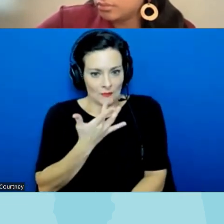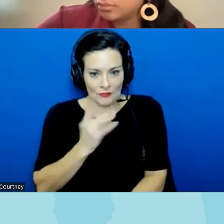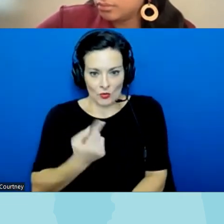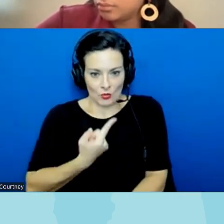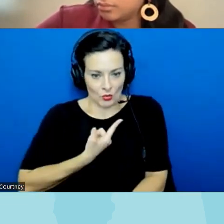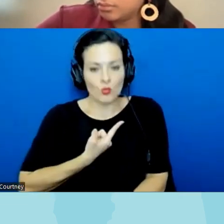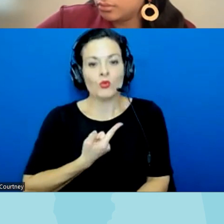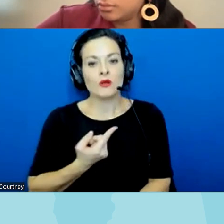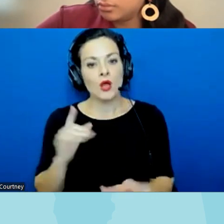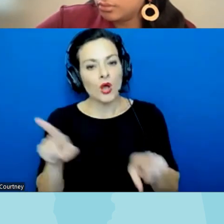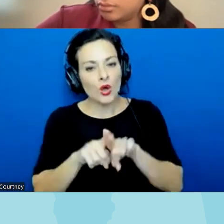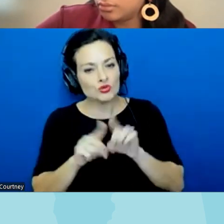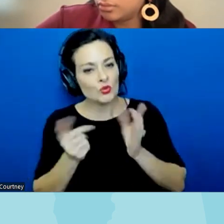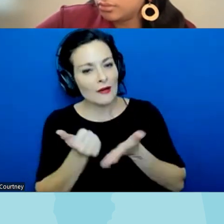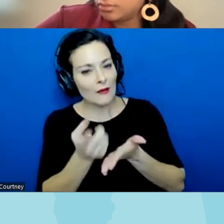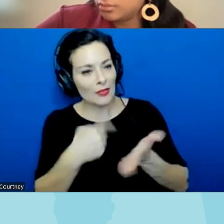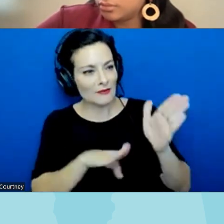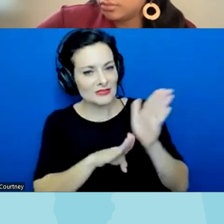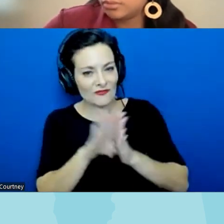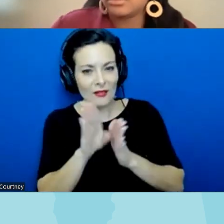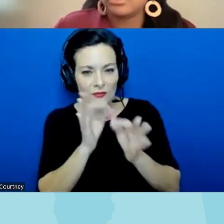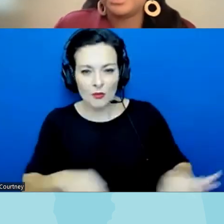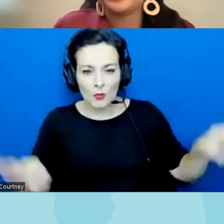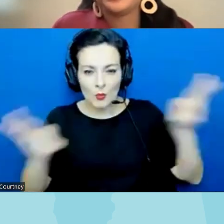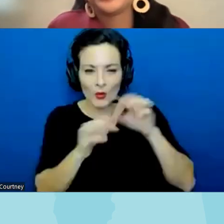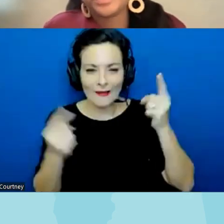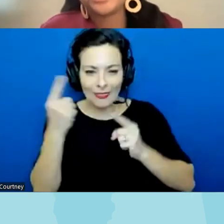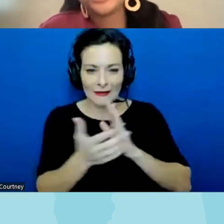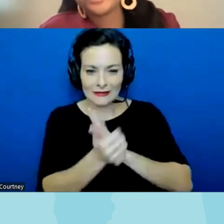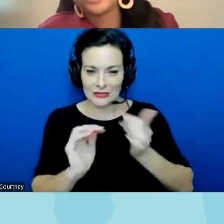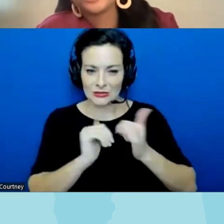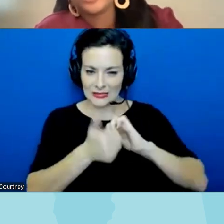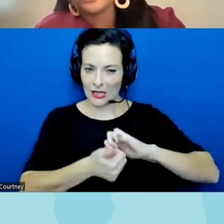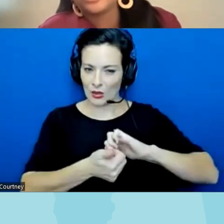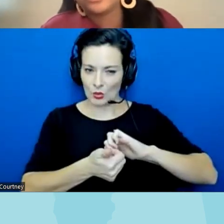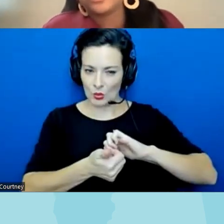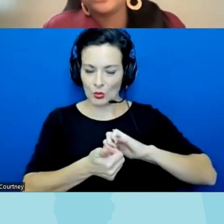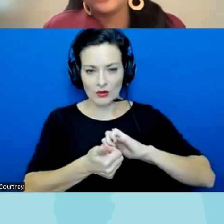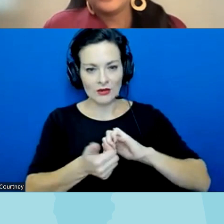idea that teachers have some kind of agenda and want to brainwash children is simply absurd but